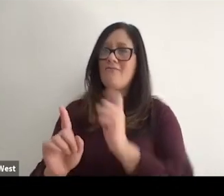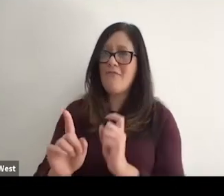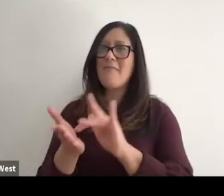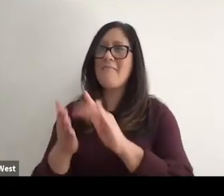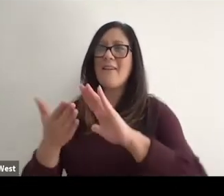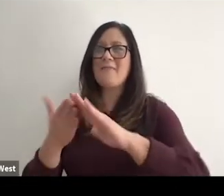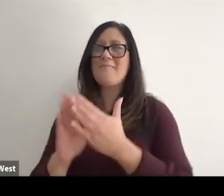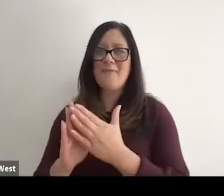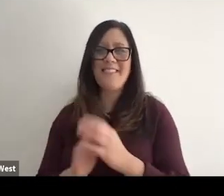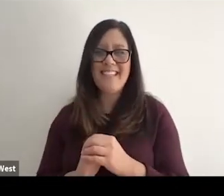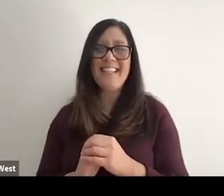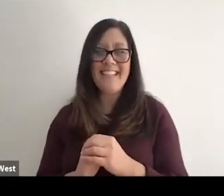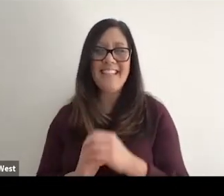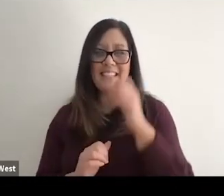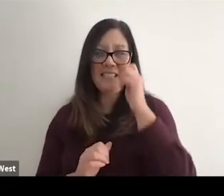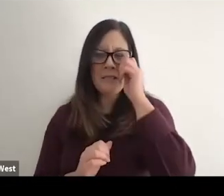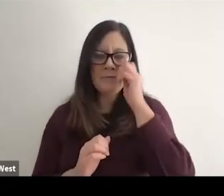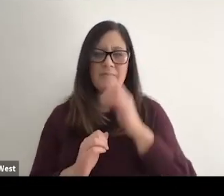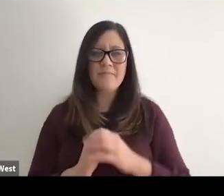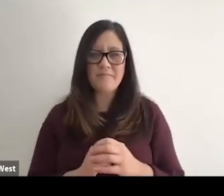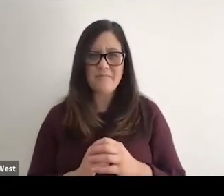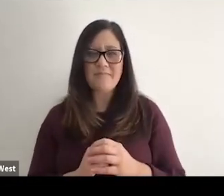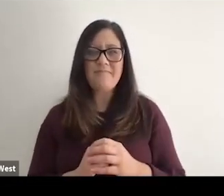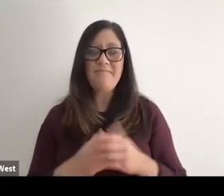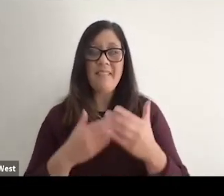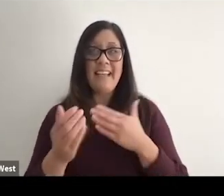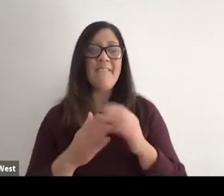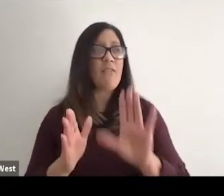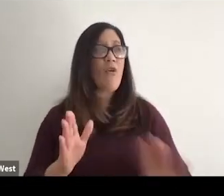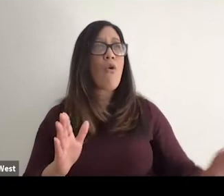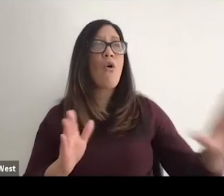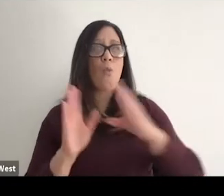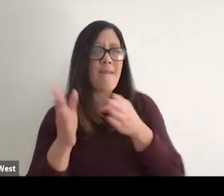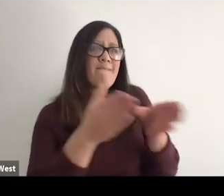even though across our broader society and culture, we've shifted to more of a human rights model.